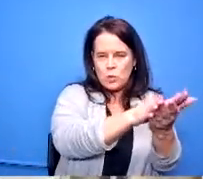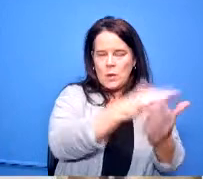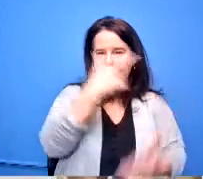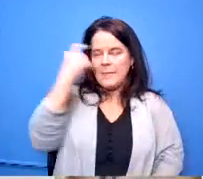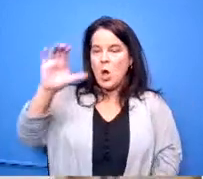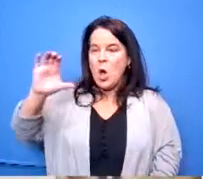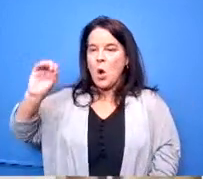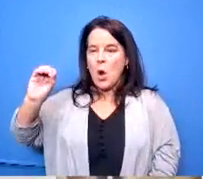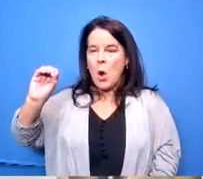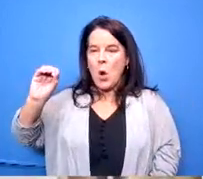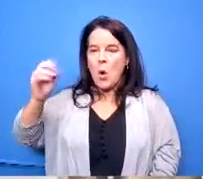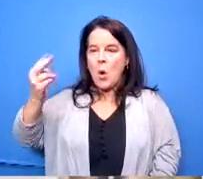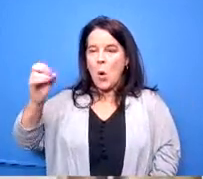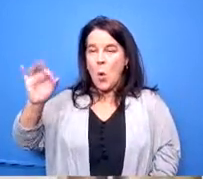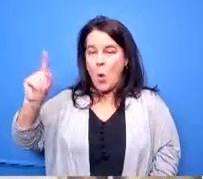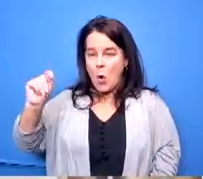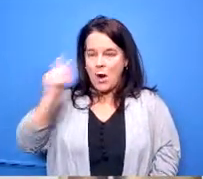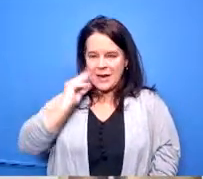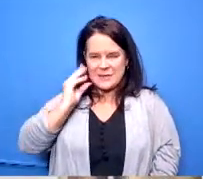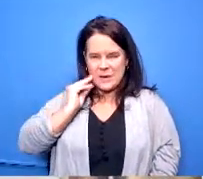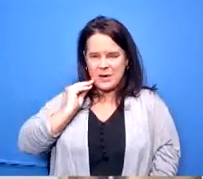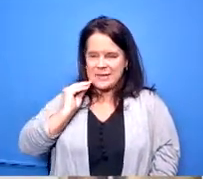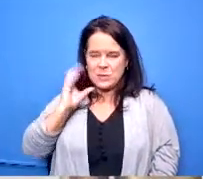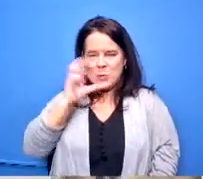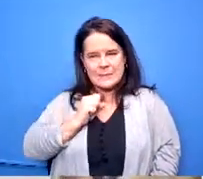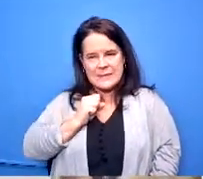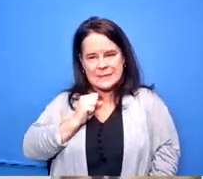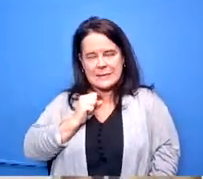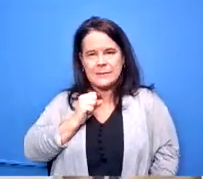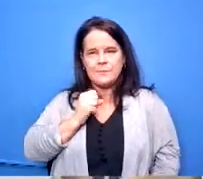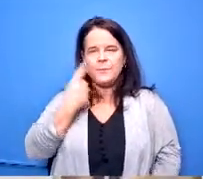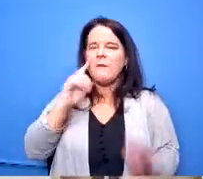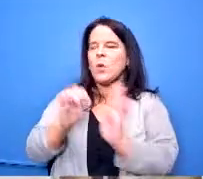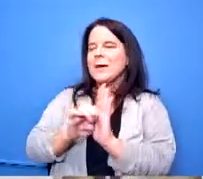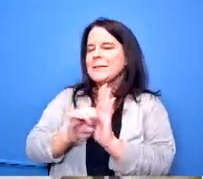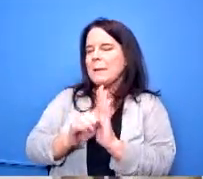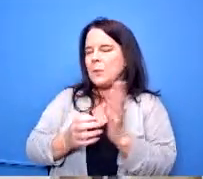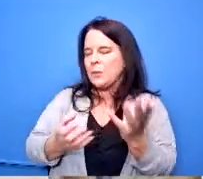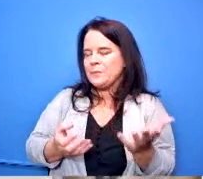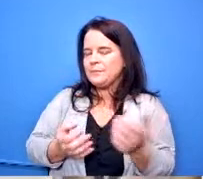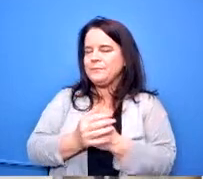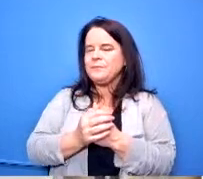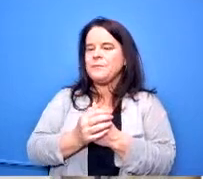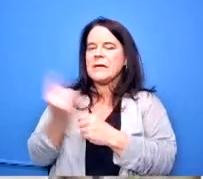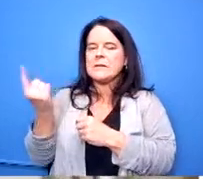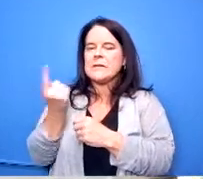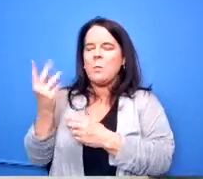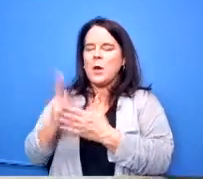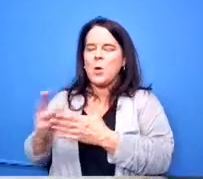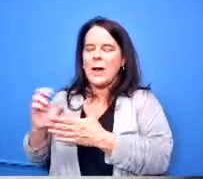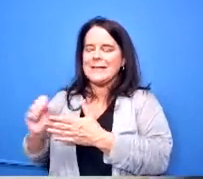was being missed um for example i was talking with uh someone from wright state today about this new